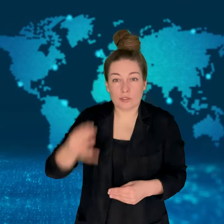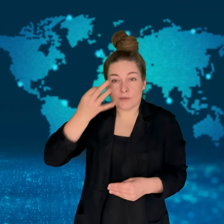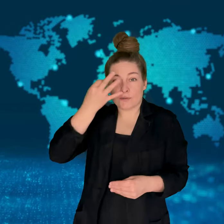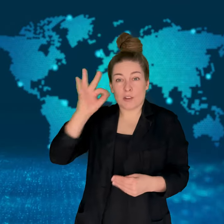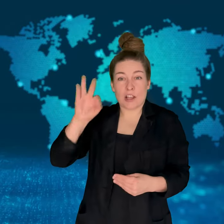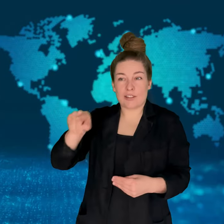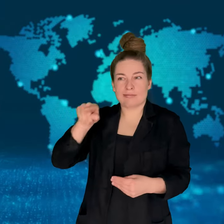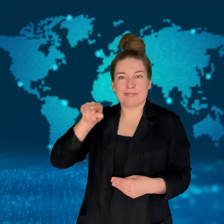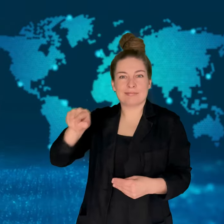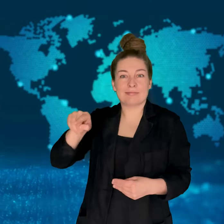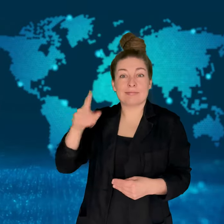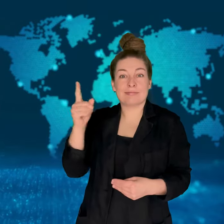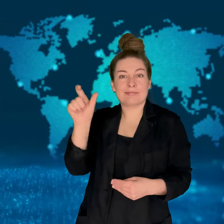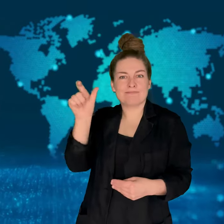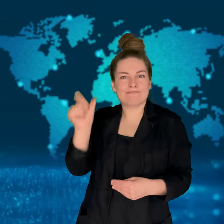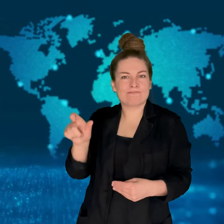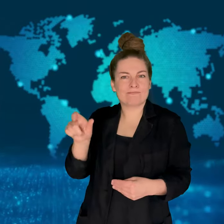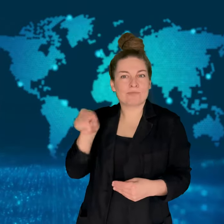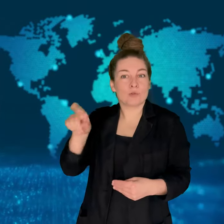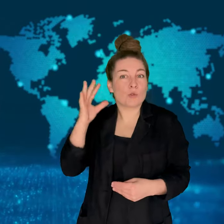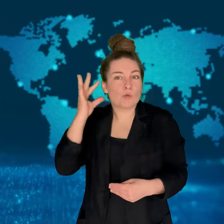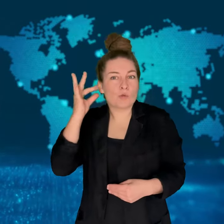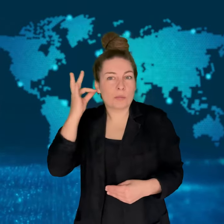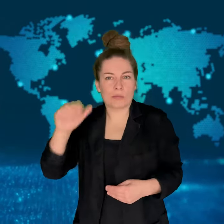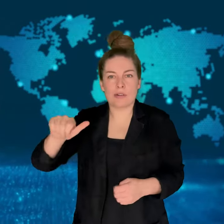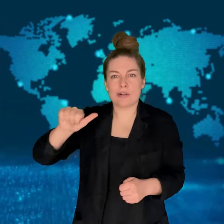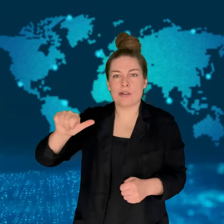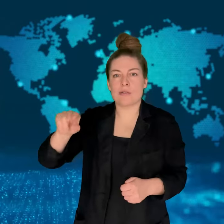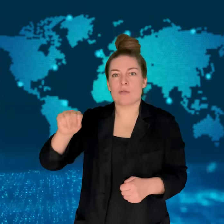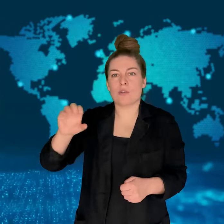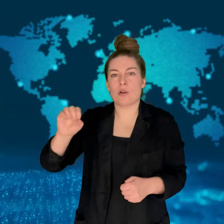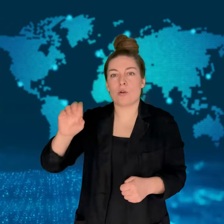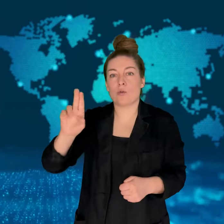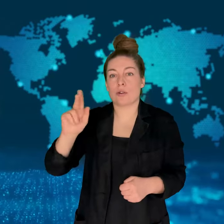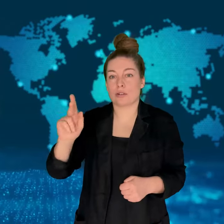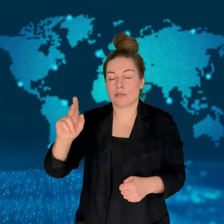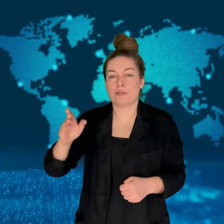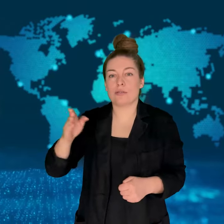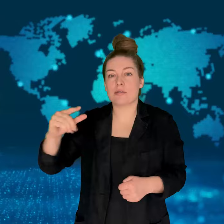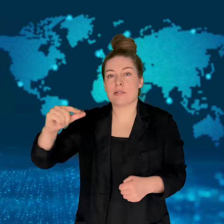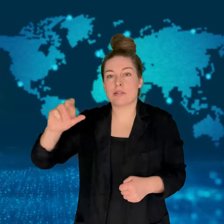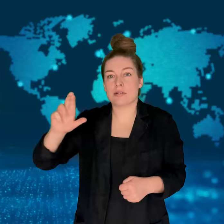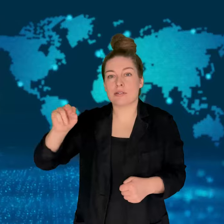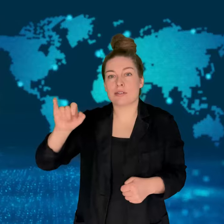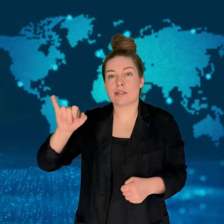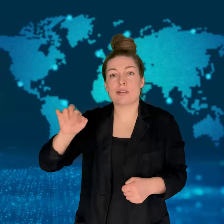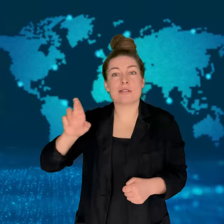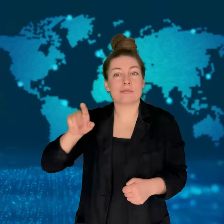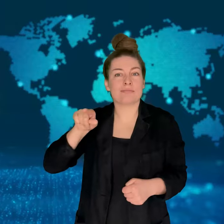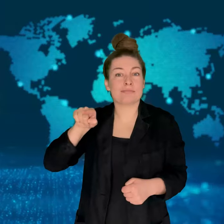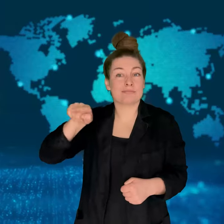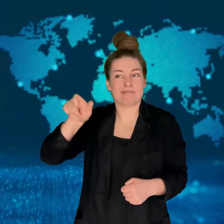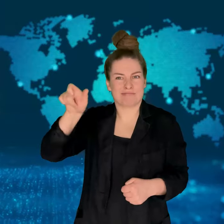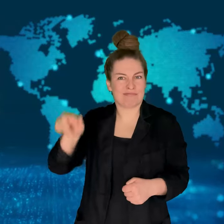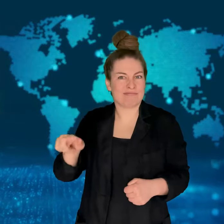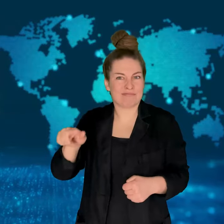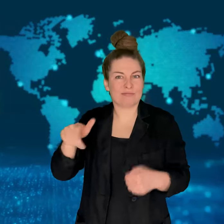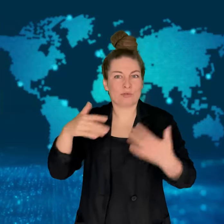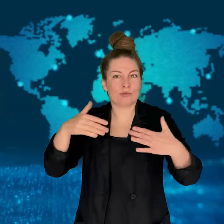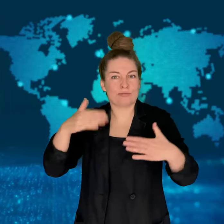[MONIKA]: A rope climber in France attempted to break the world record at